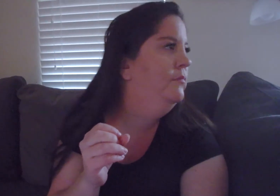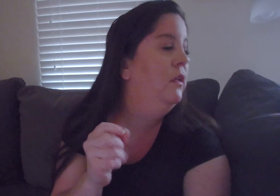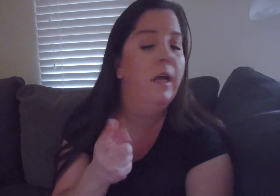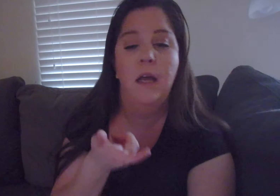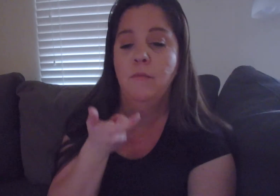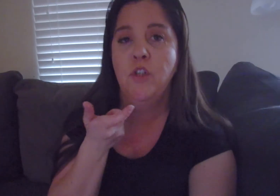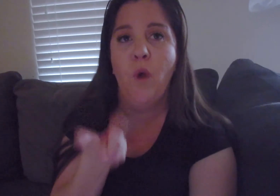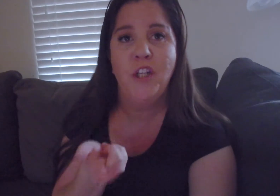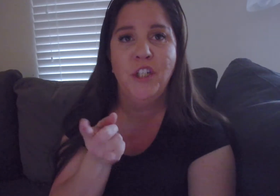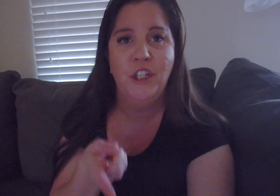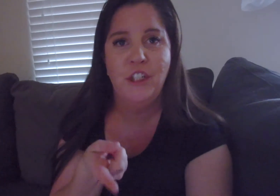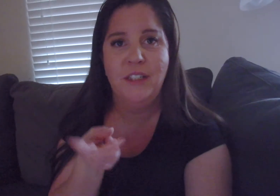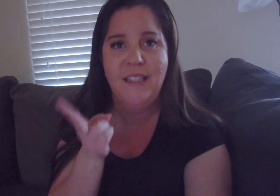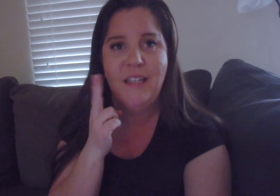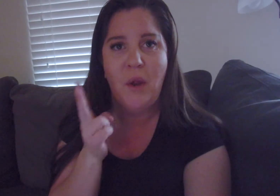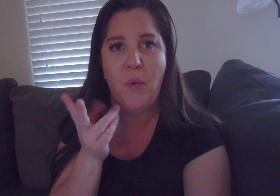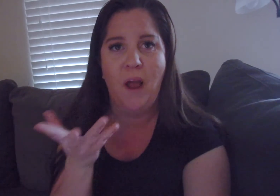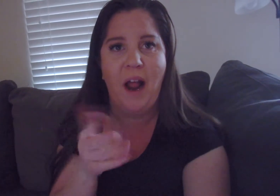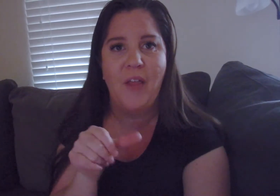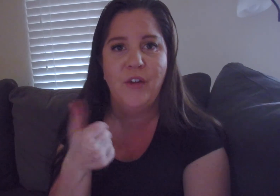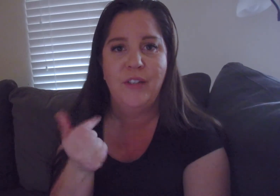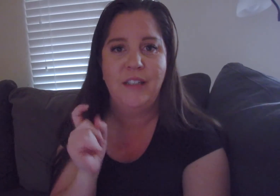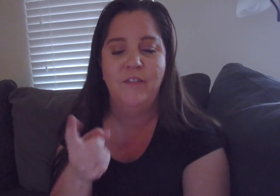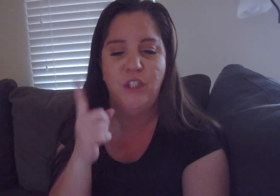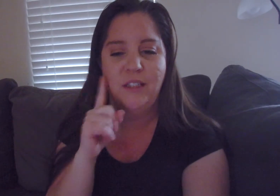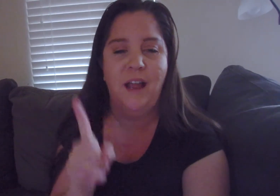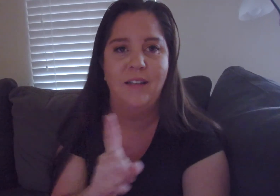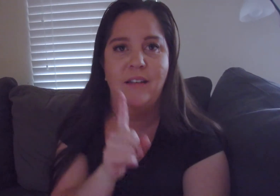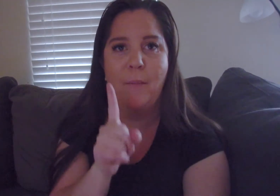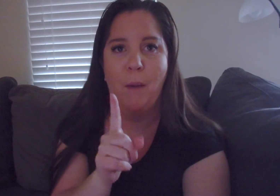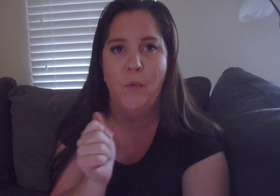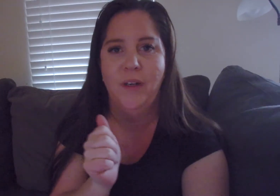I'm just watching her and see what other gifts she has come up with